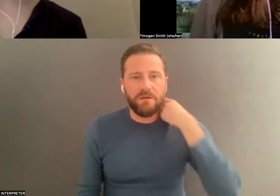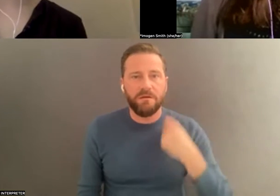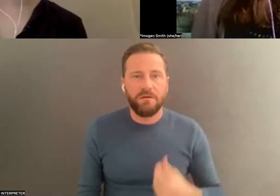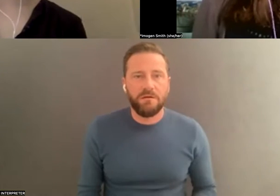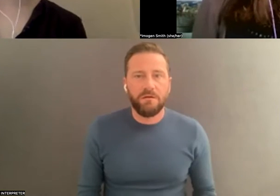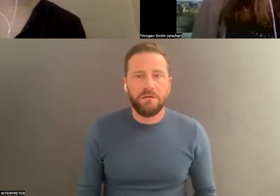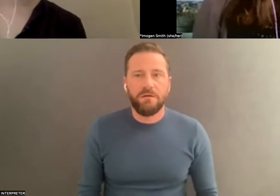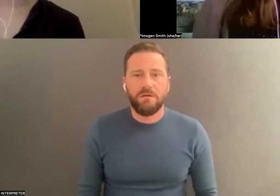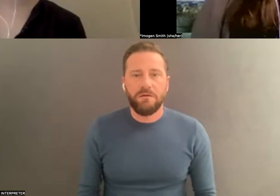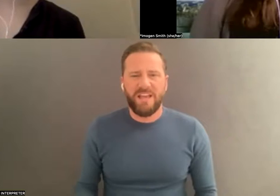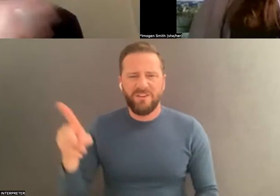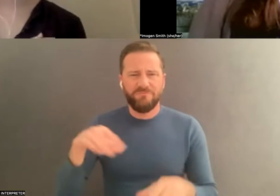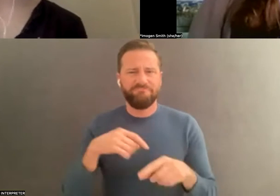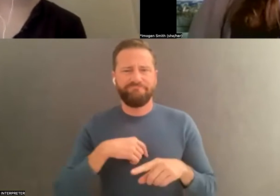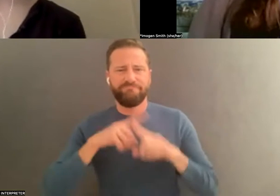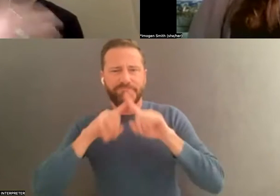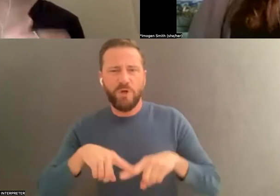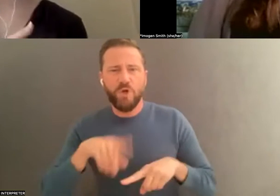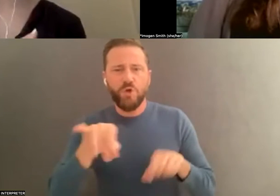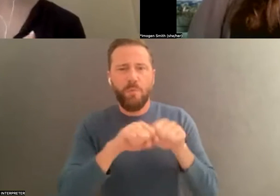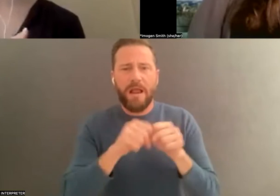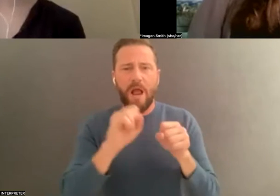. >> You're breaking up.